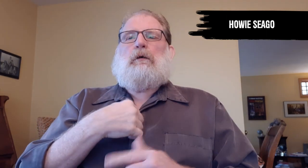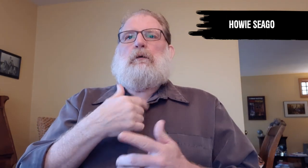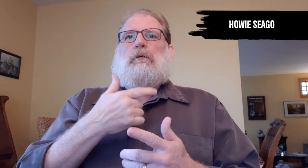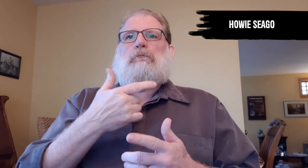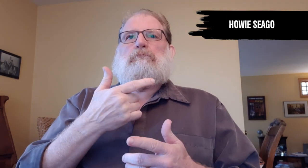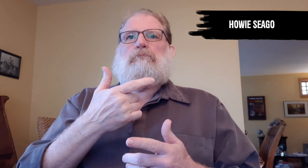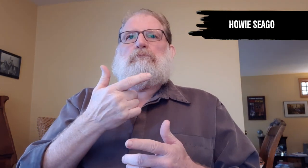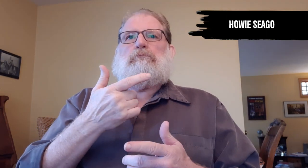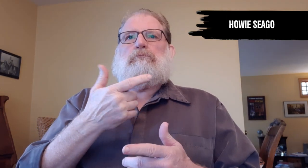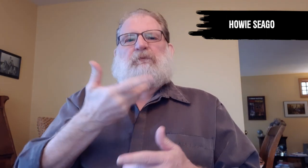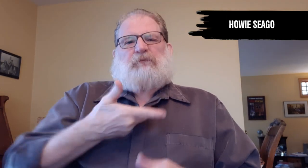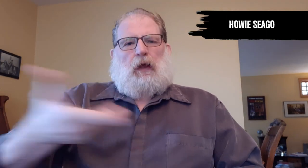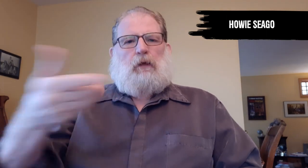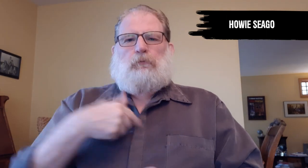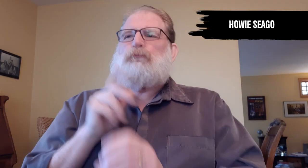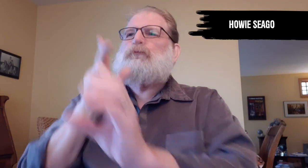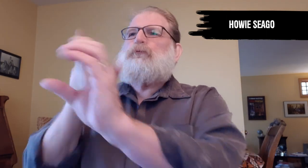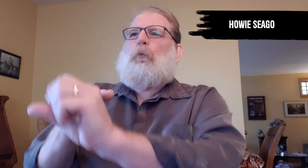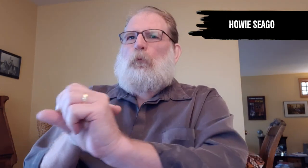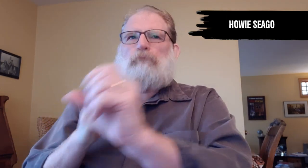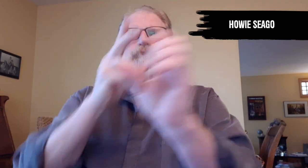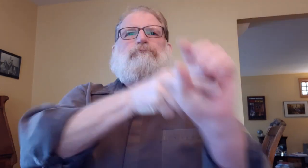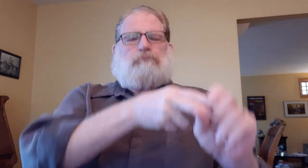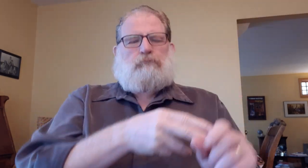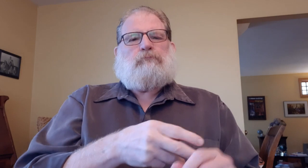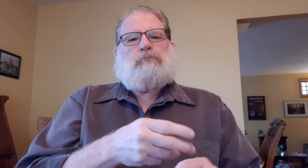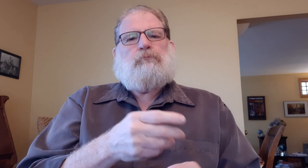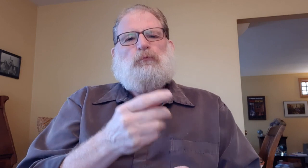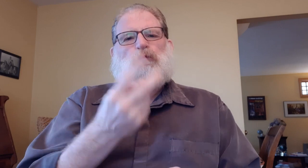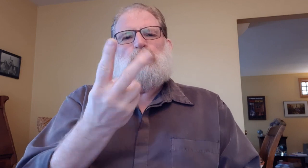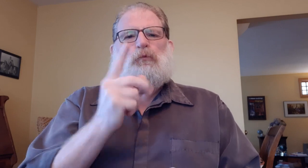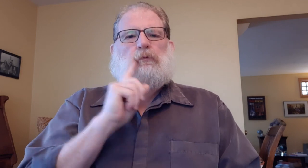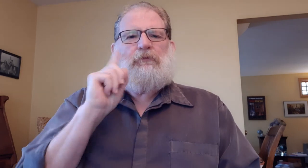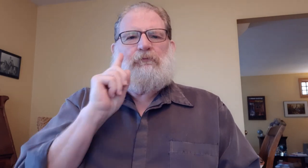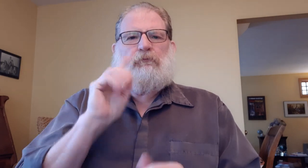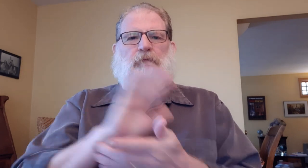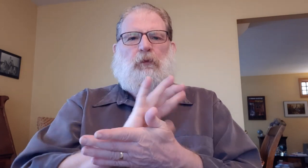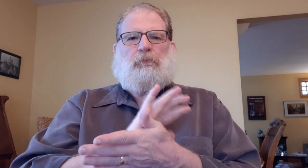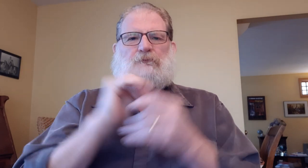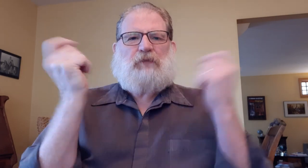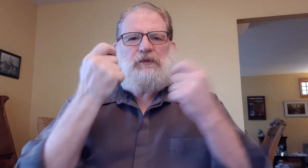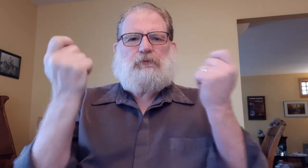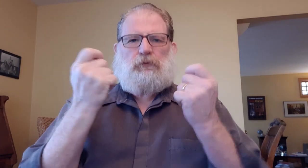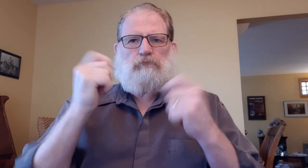I was invited to join two film festivals: